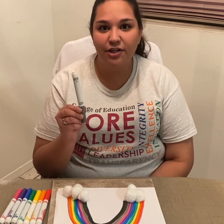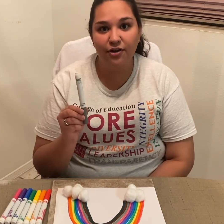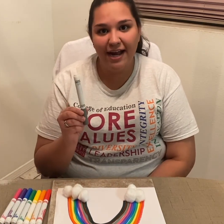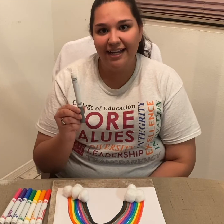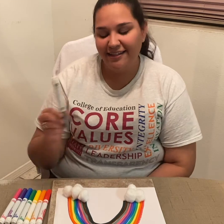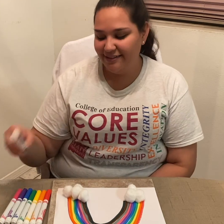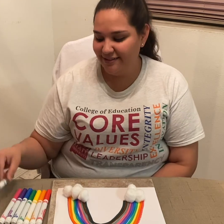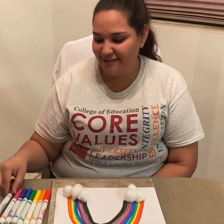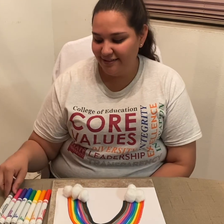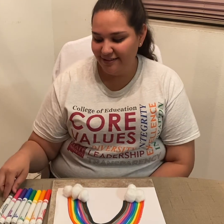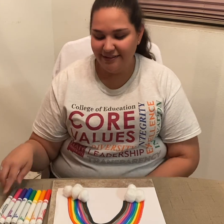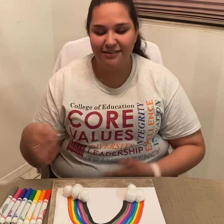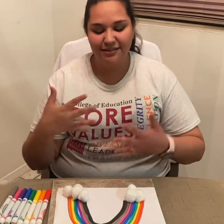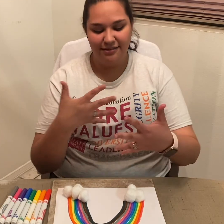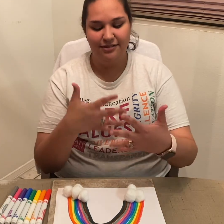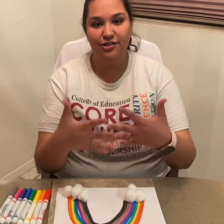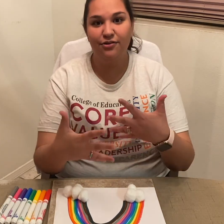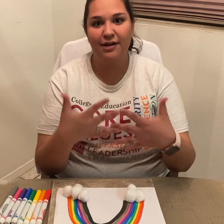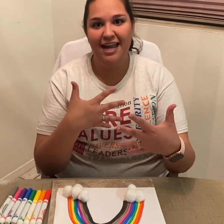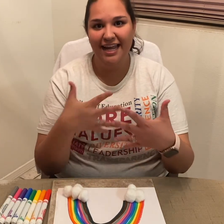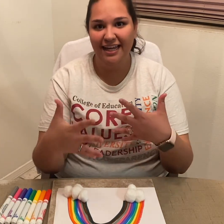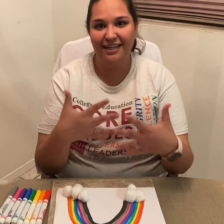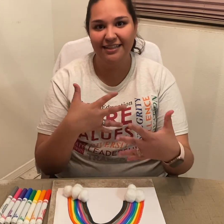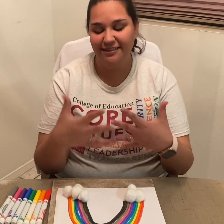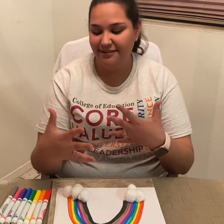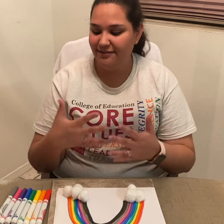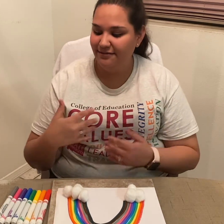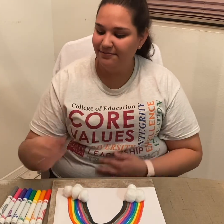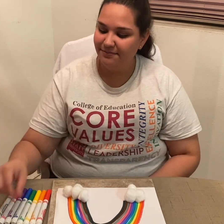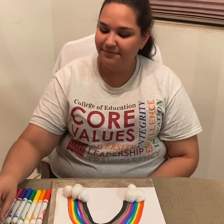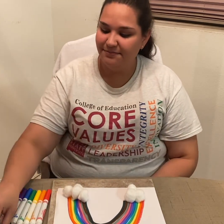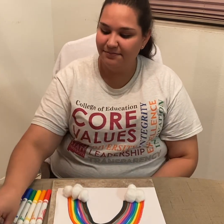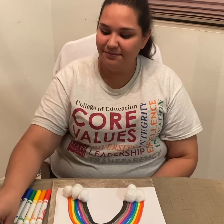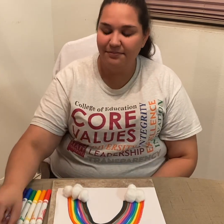Grey *signs 'grey'*